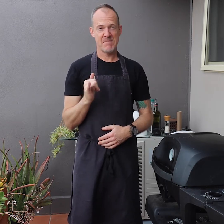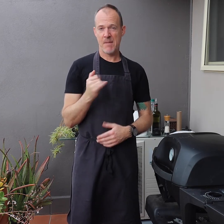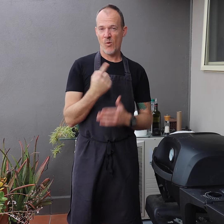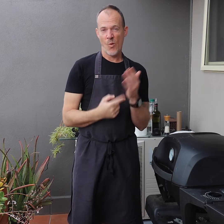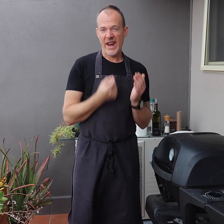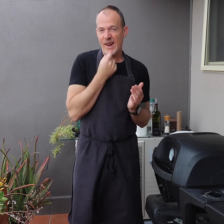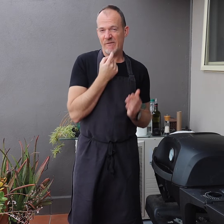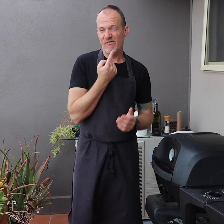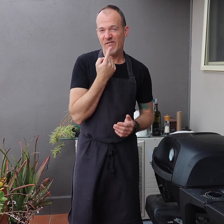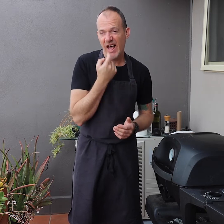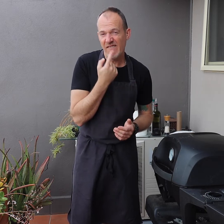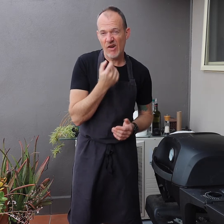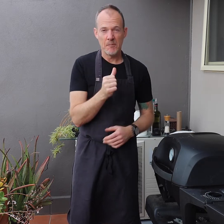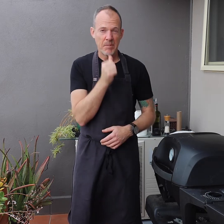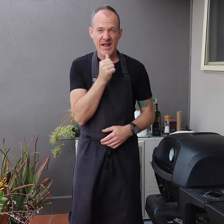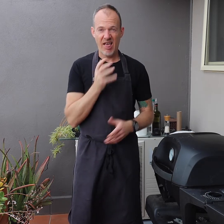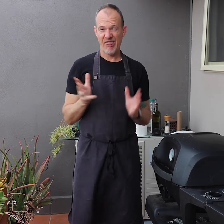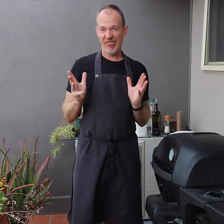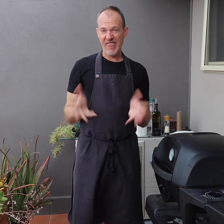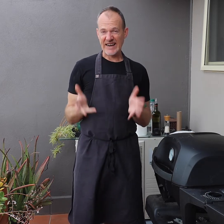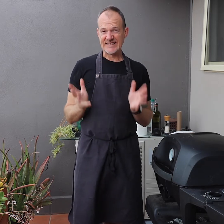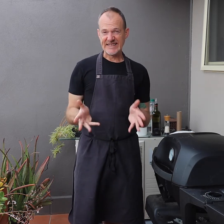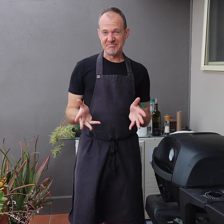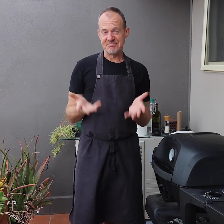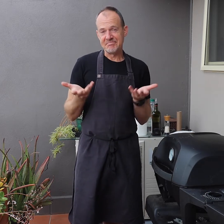It may add a little flavour but that is all.